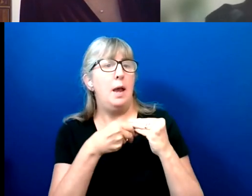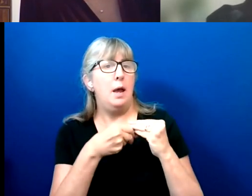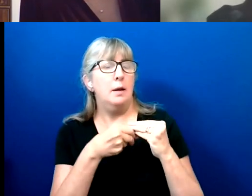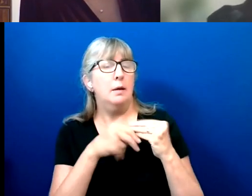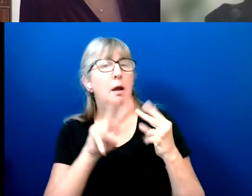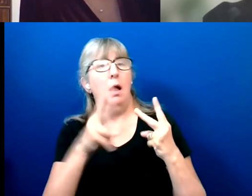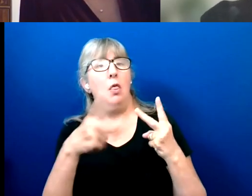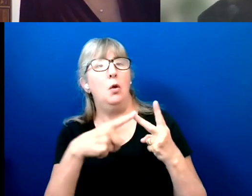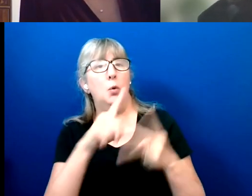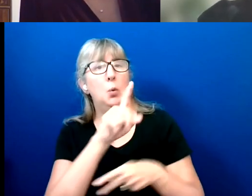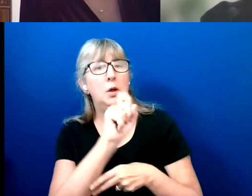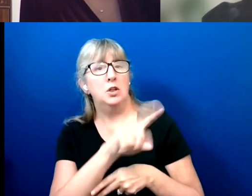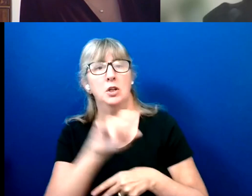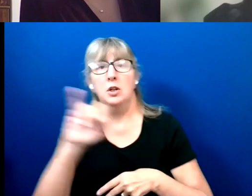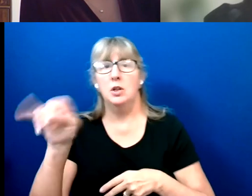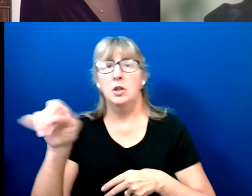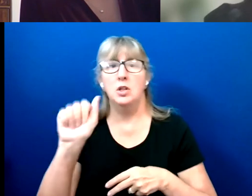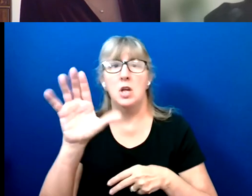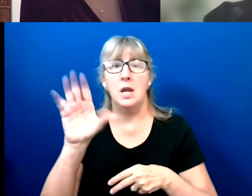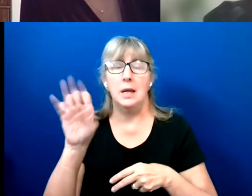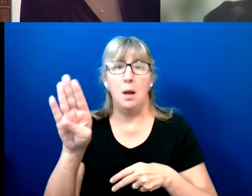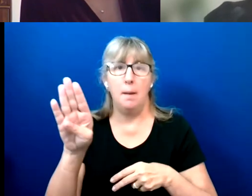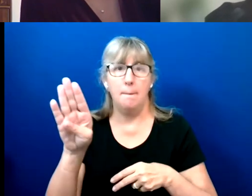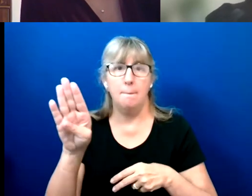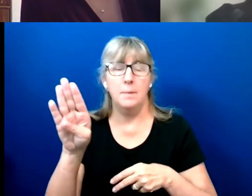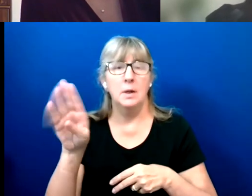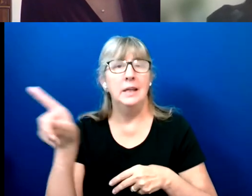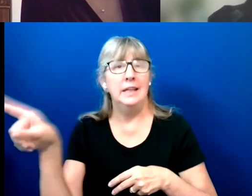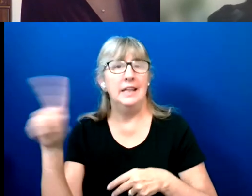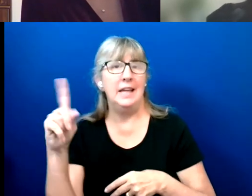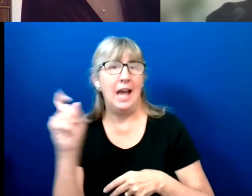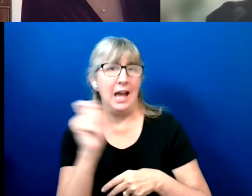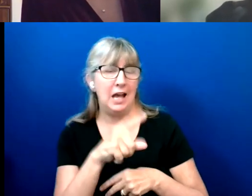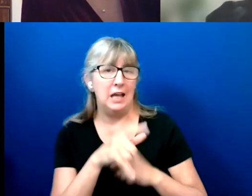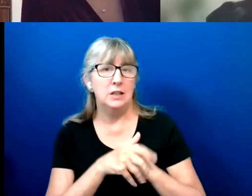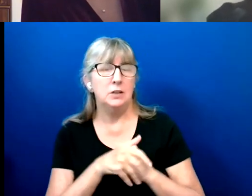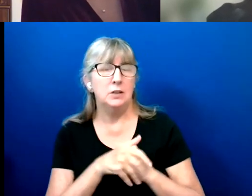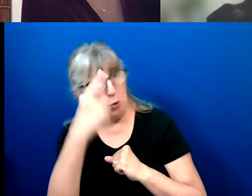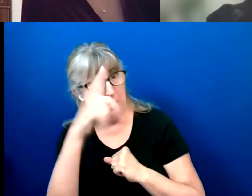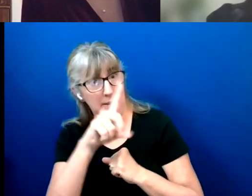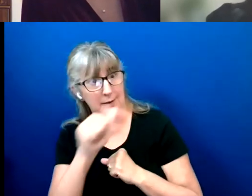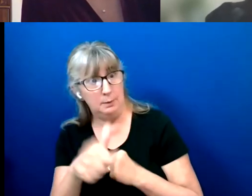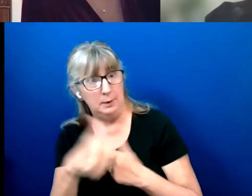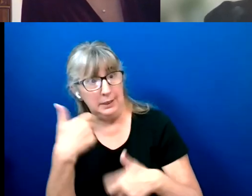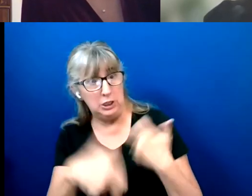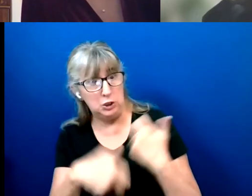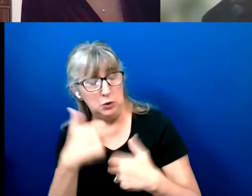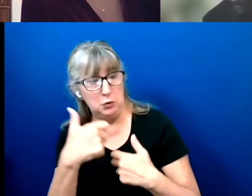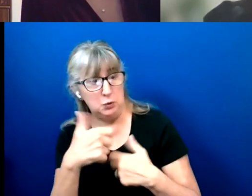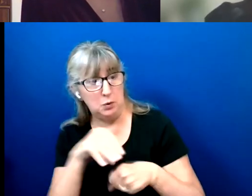So Jacob asked do you think disability issues played a role in increased turn out or was